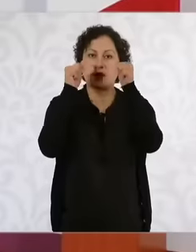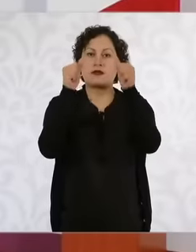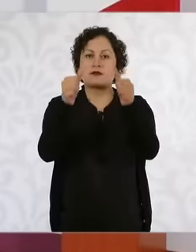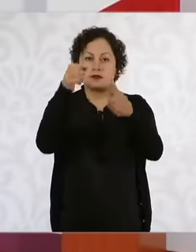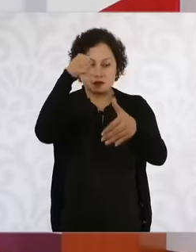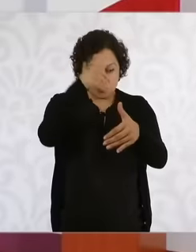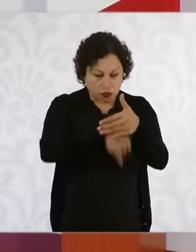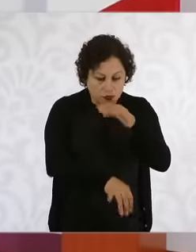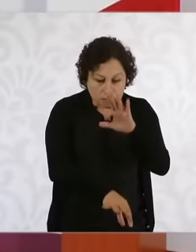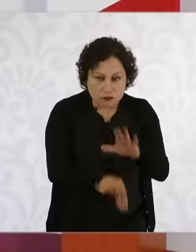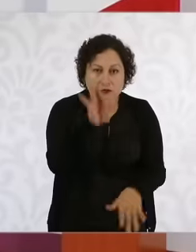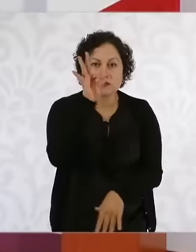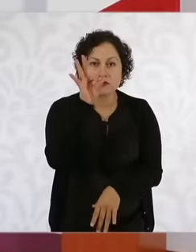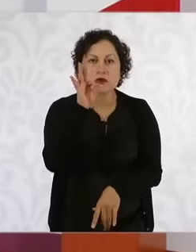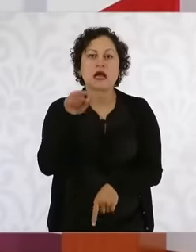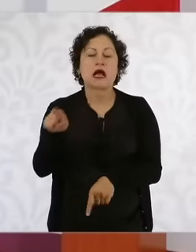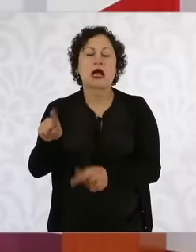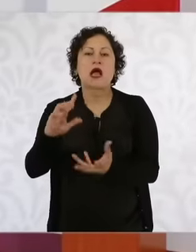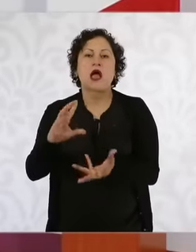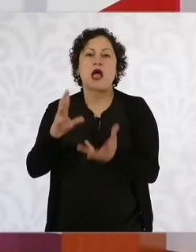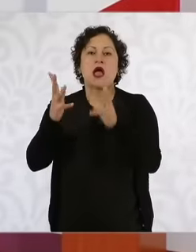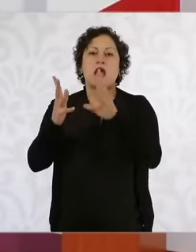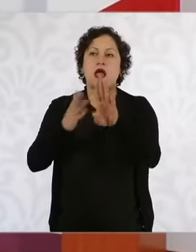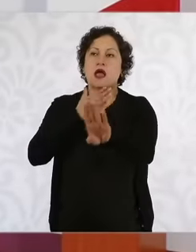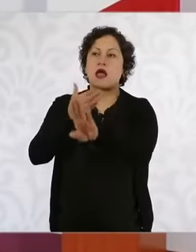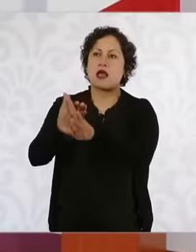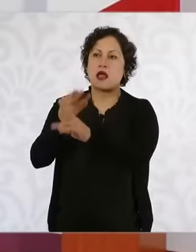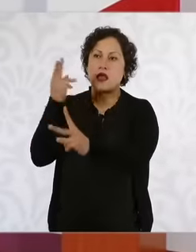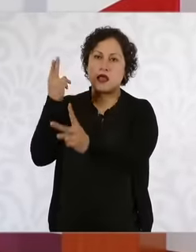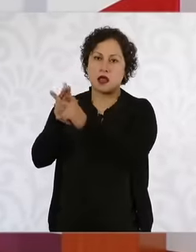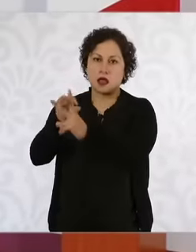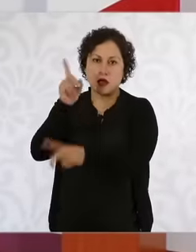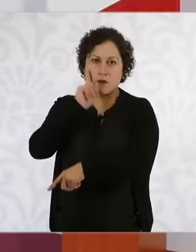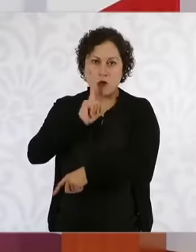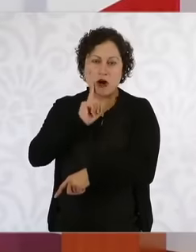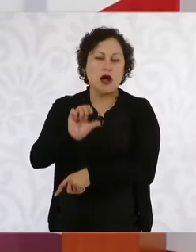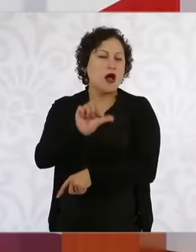that violence is for other reasons Our goal is for there to be peace throughout the